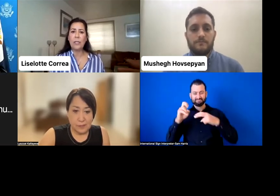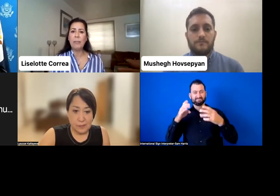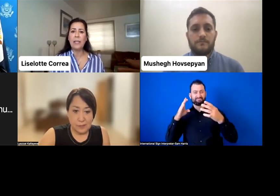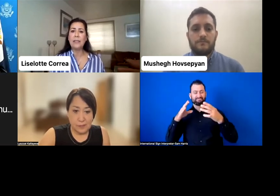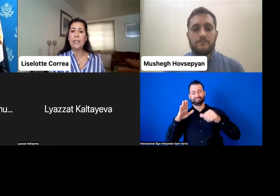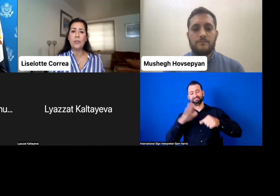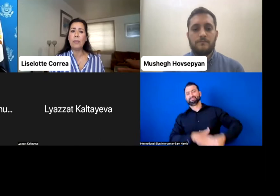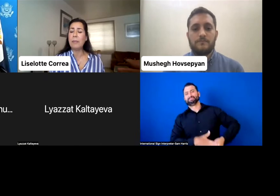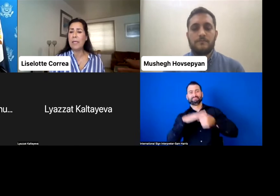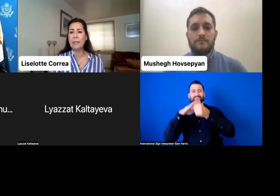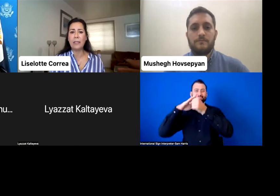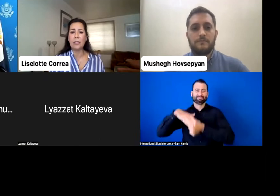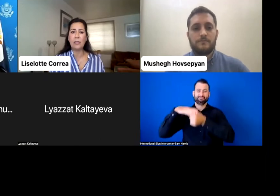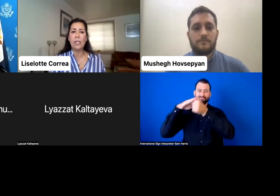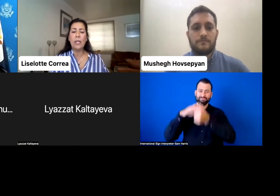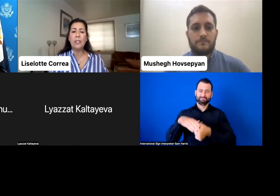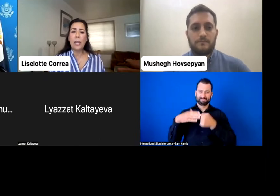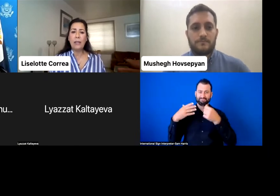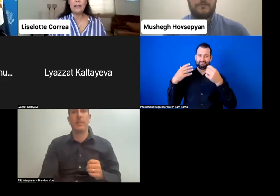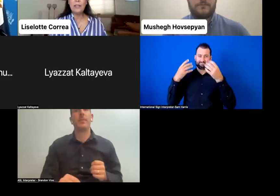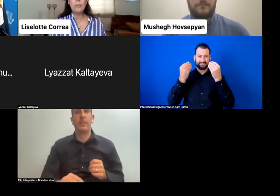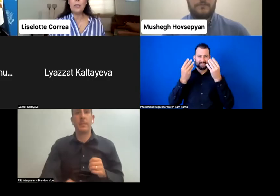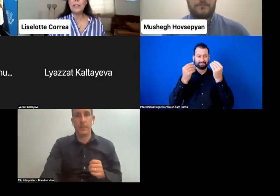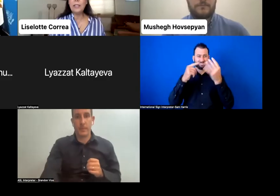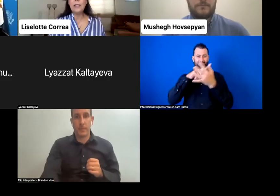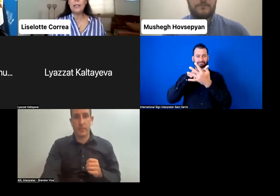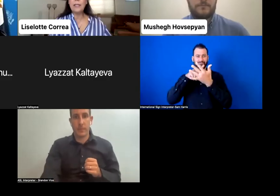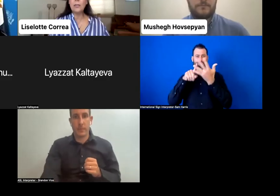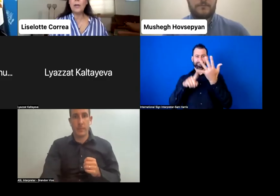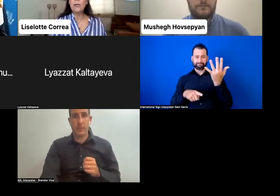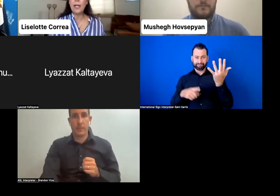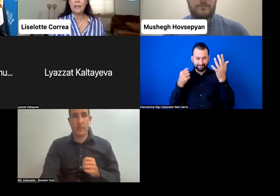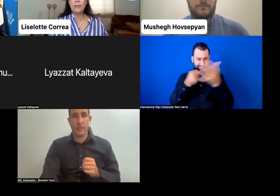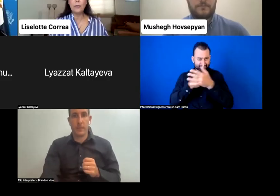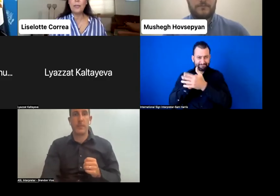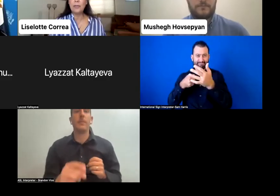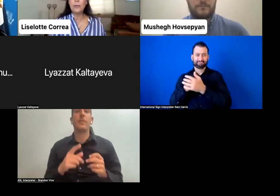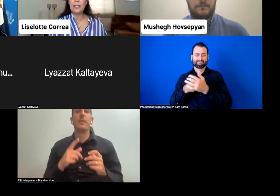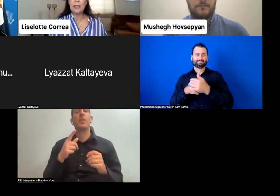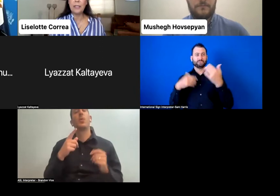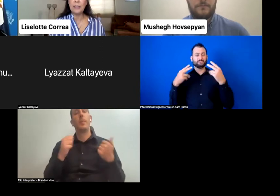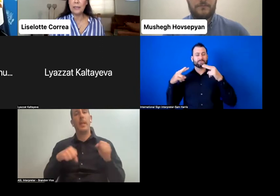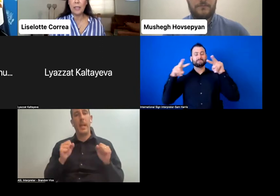implies the need to implement actions to guarantee their political and electoral rights for persons with disabilities.